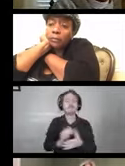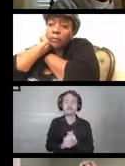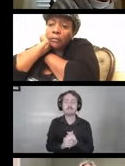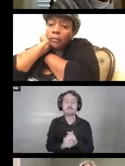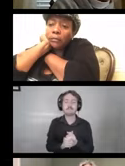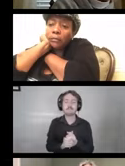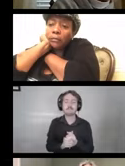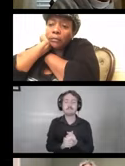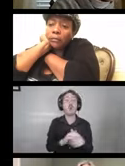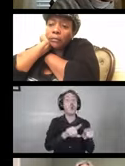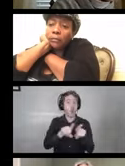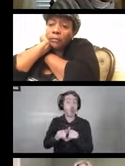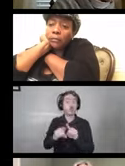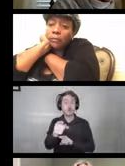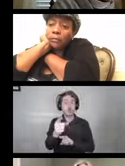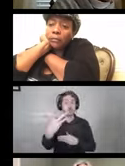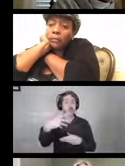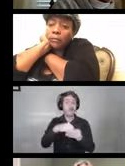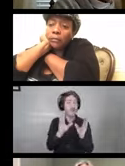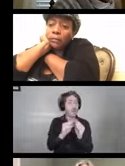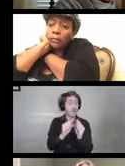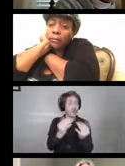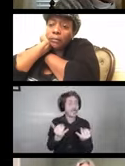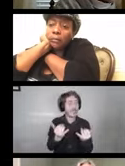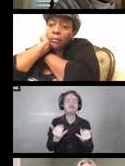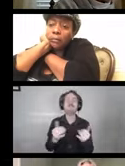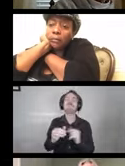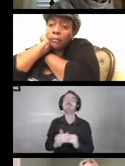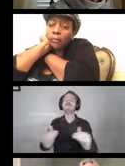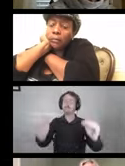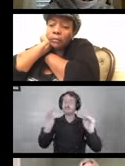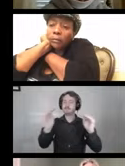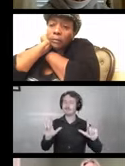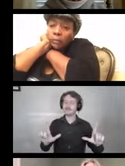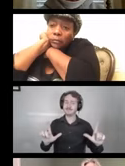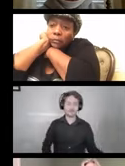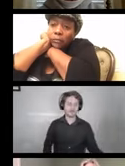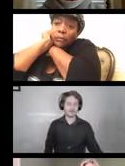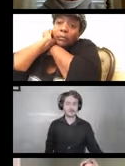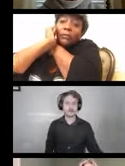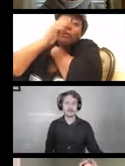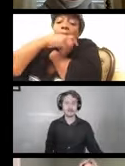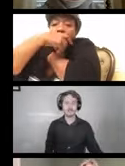that you're participating in right now. Next slide. So when talking about cleaning